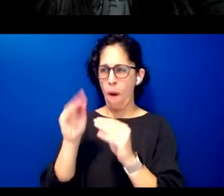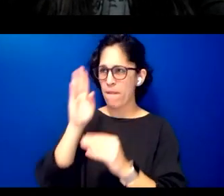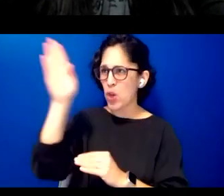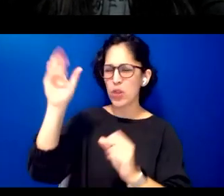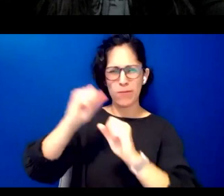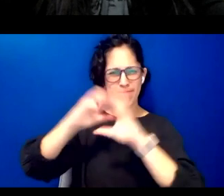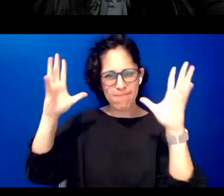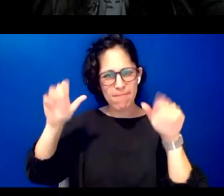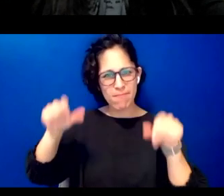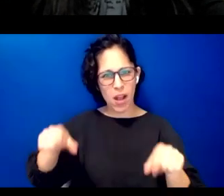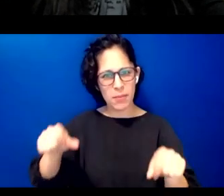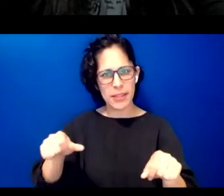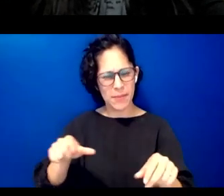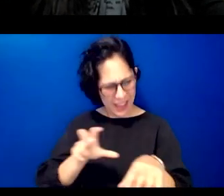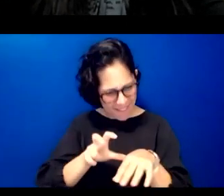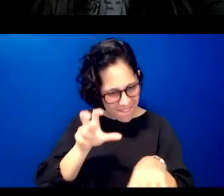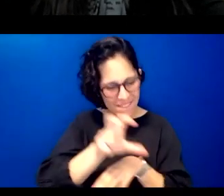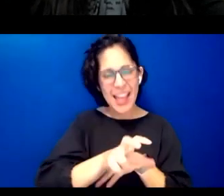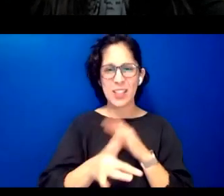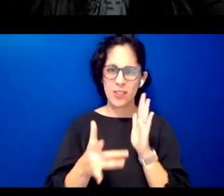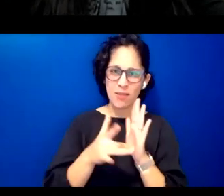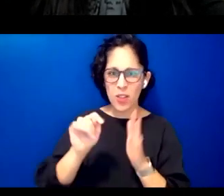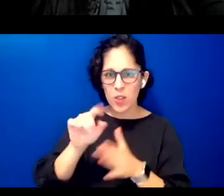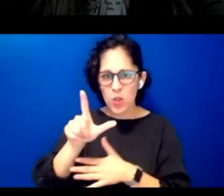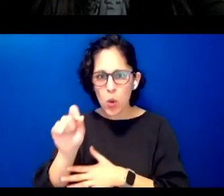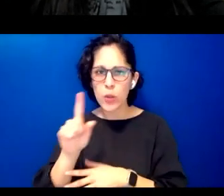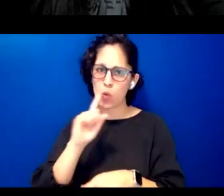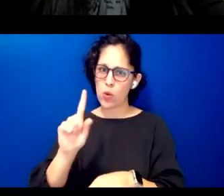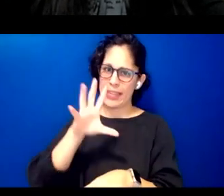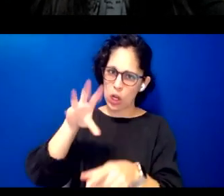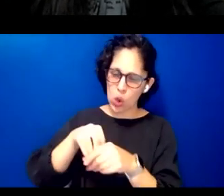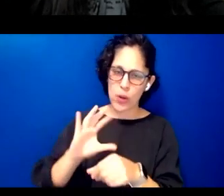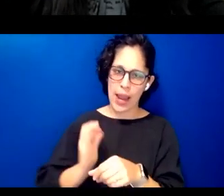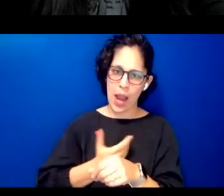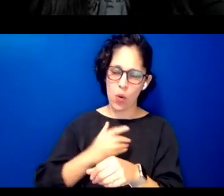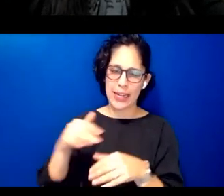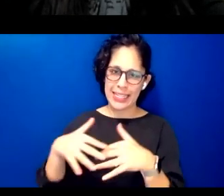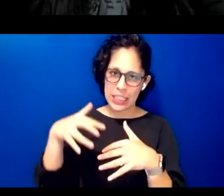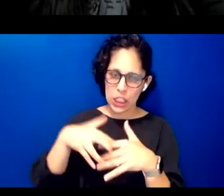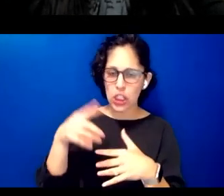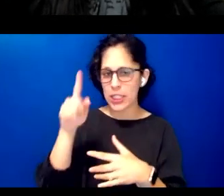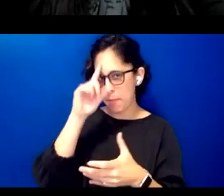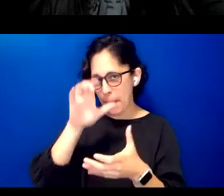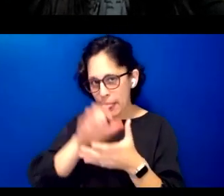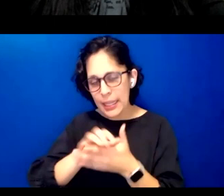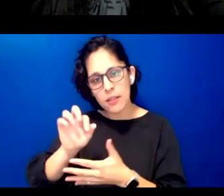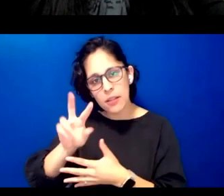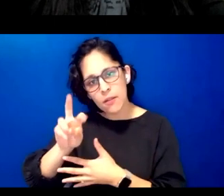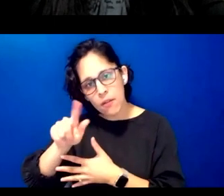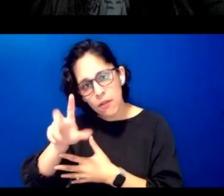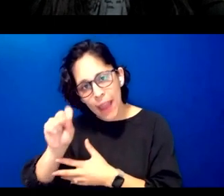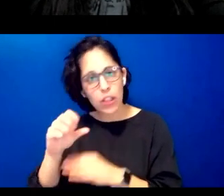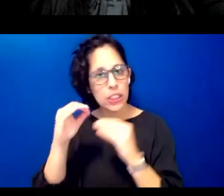in digital tools and technologies that embody our indigenous ideologies pedagogies epistemologies